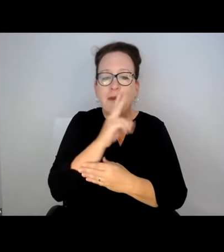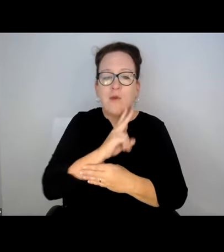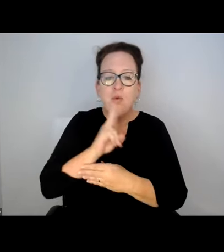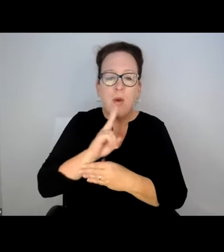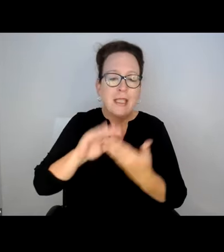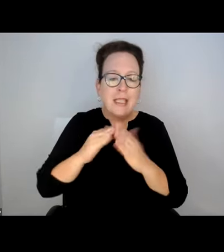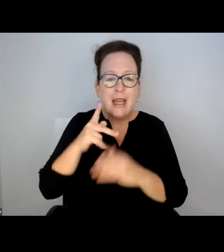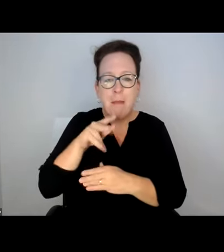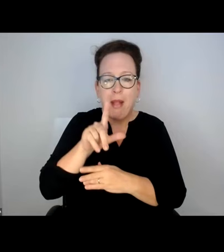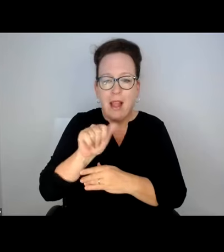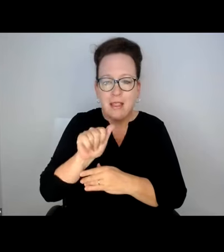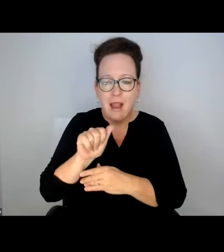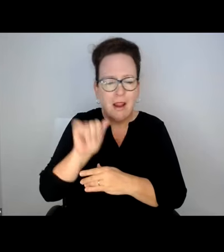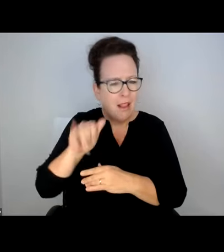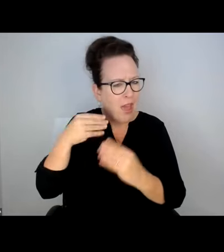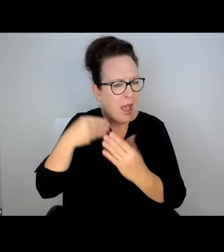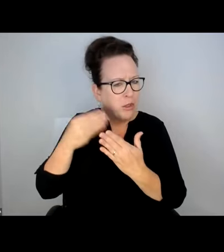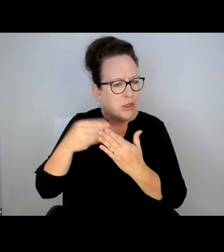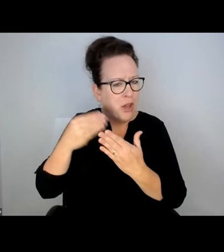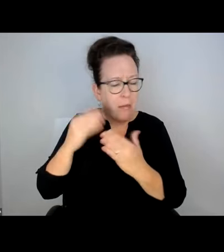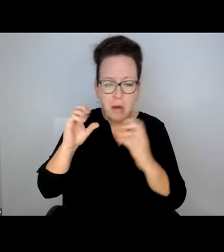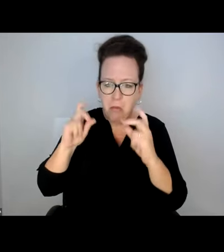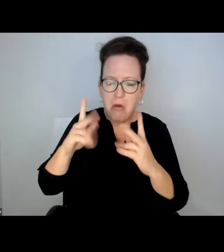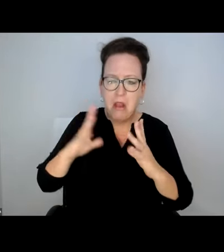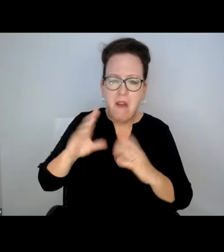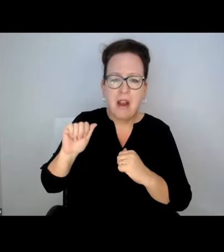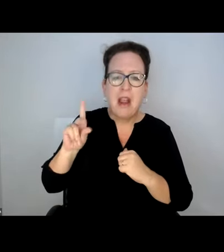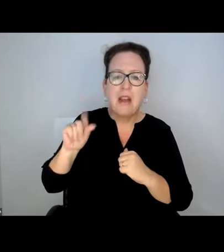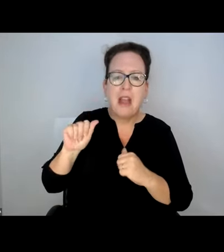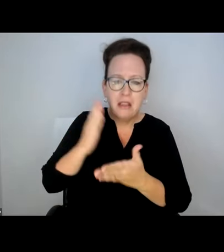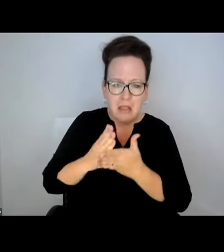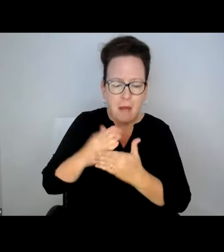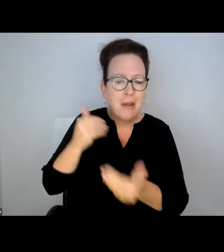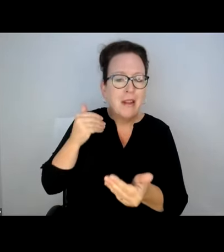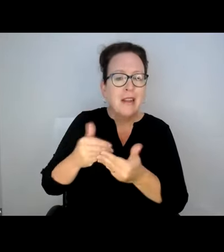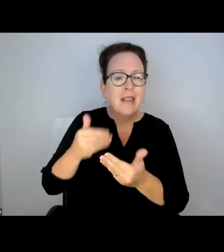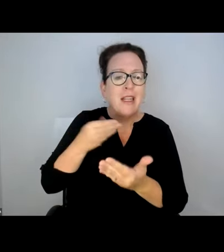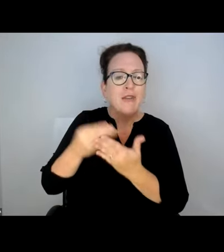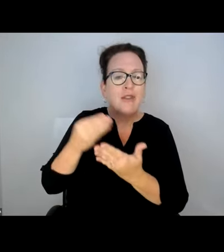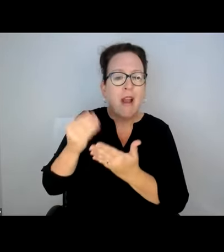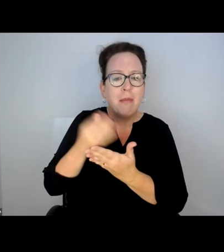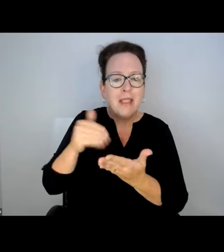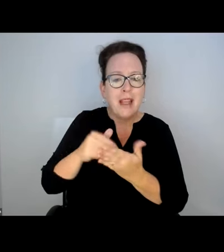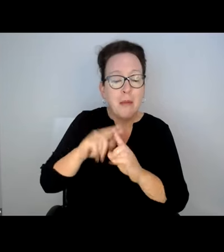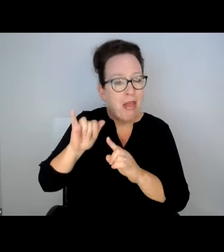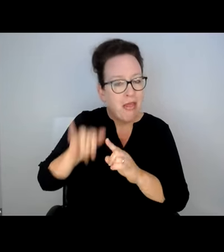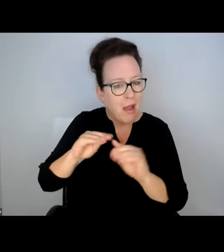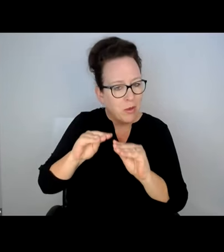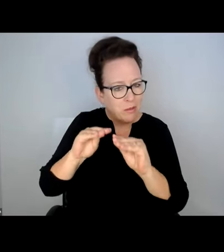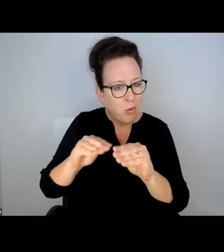BUS STOP WAS IN FRONT OF A TWIN CITY PLAZA, A SHOPPING CENTER.